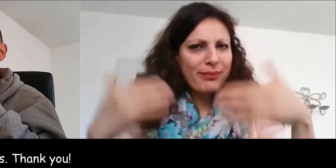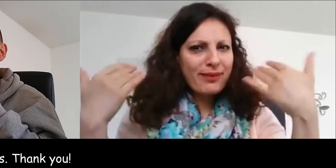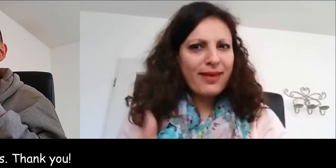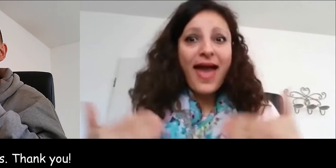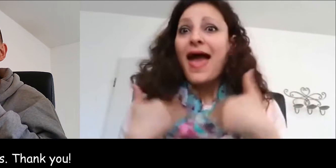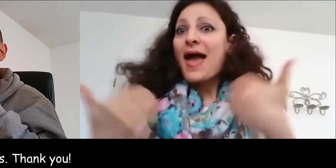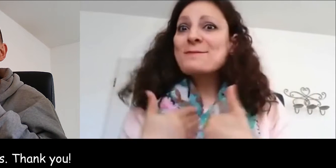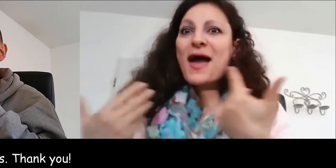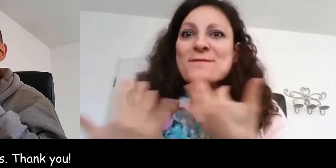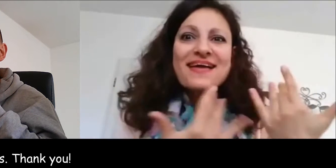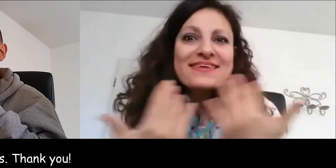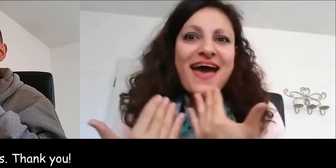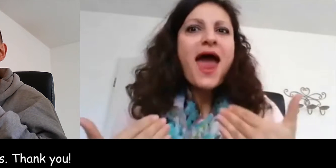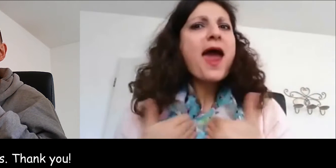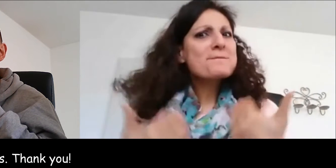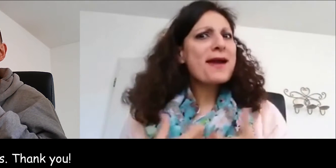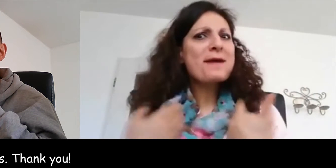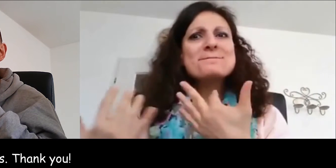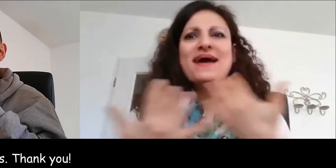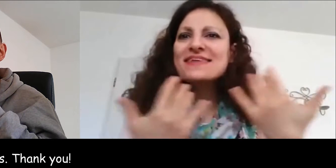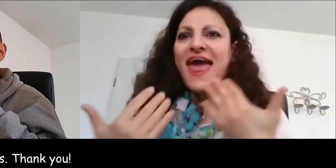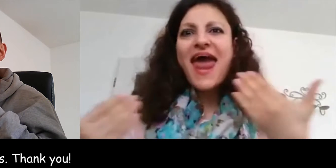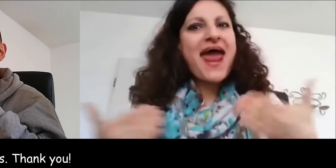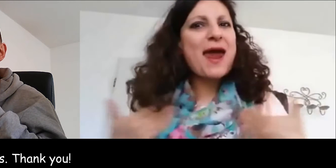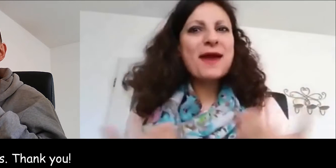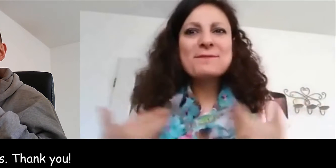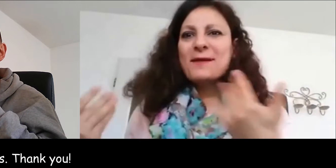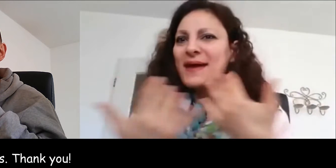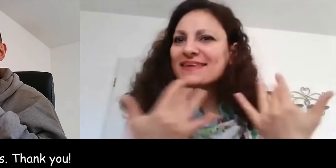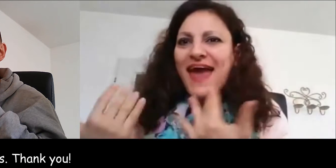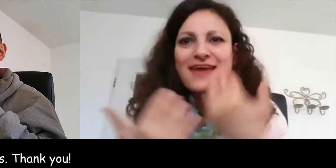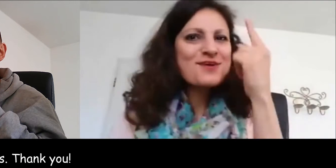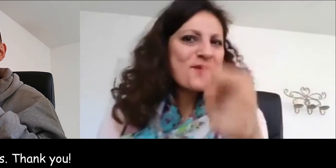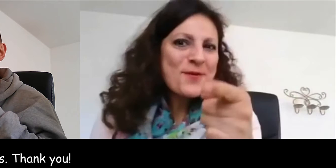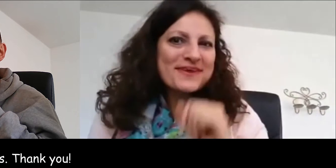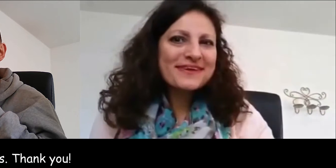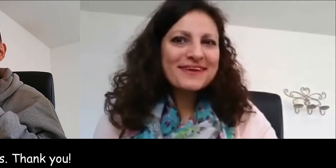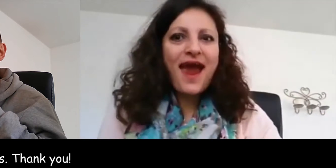Today is your birthday. Happy birthday (3x)